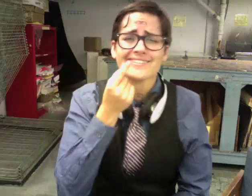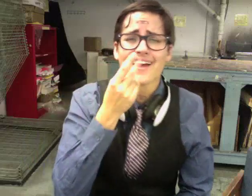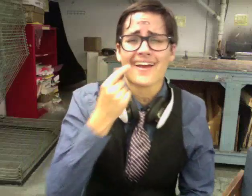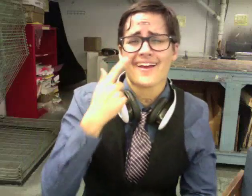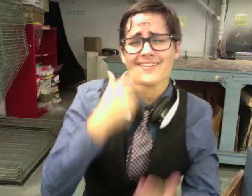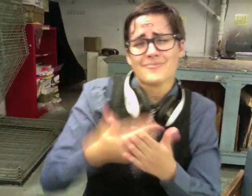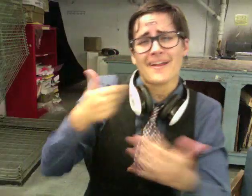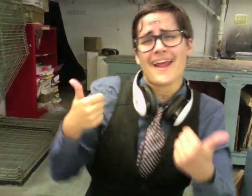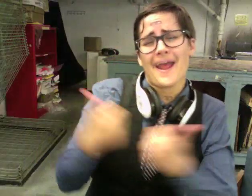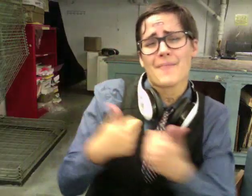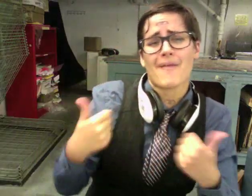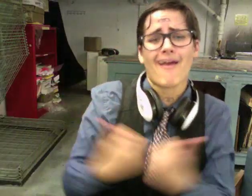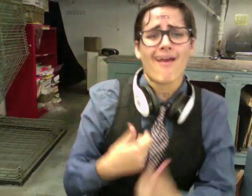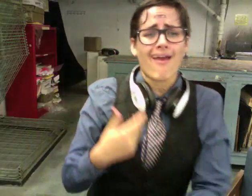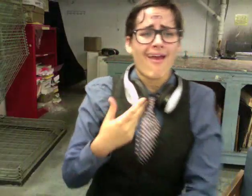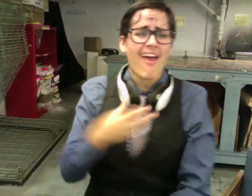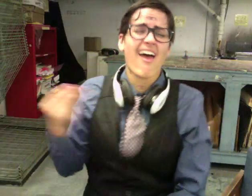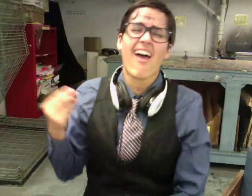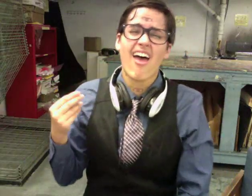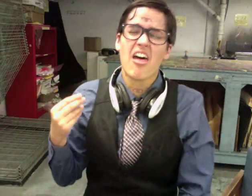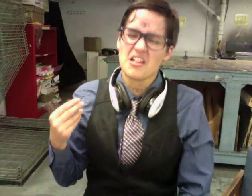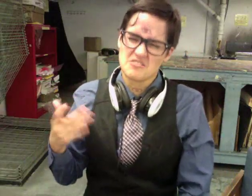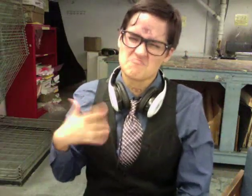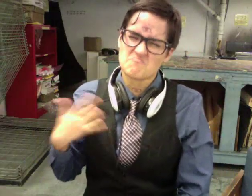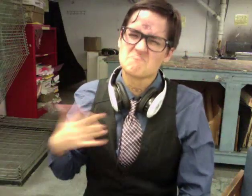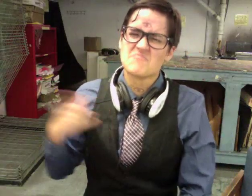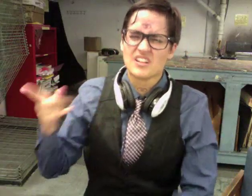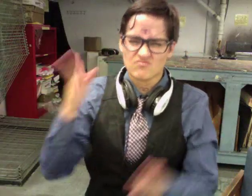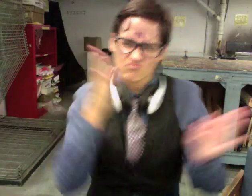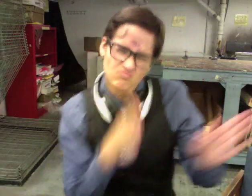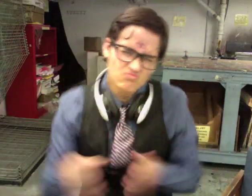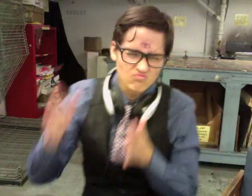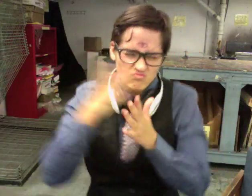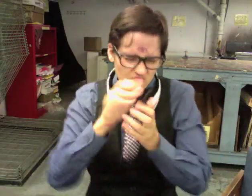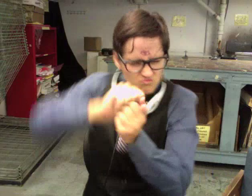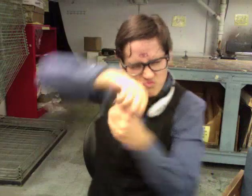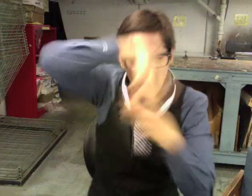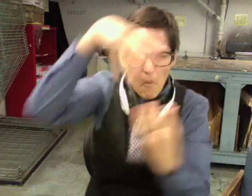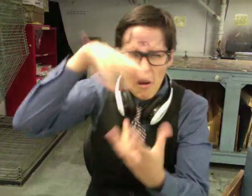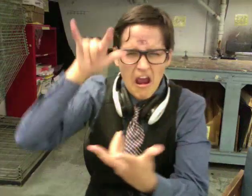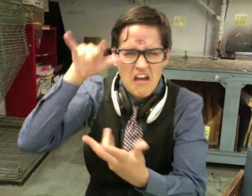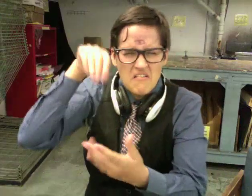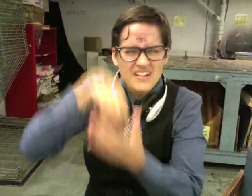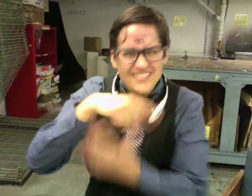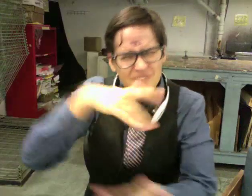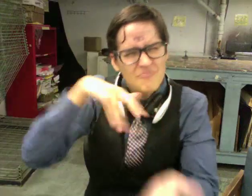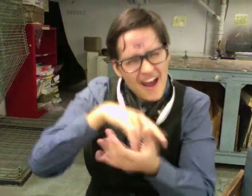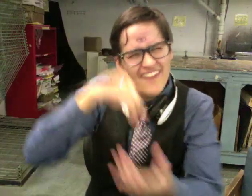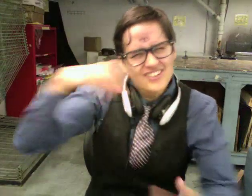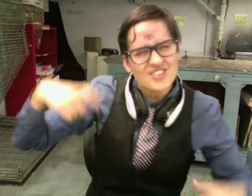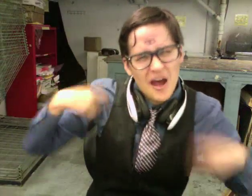pre-game snacks, and, possibly, by transporting a commercial jet into our gymnasium, delaying